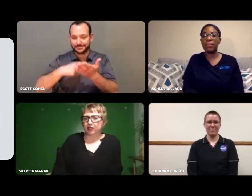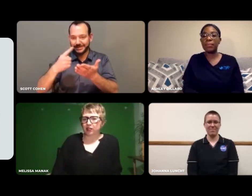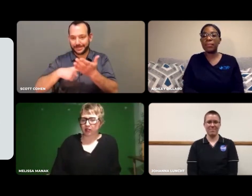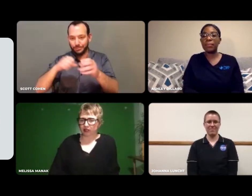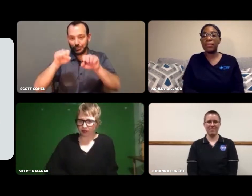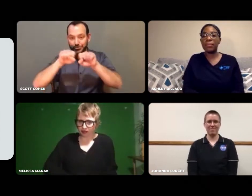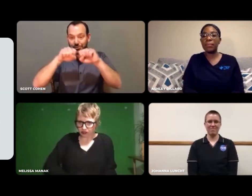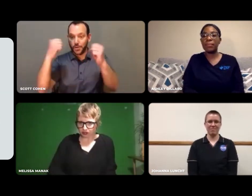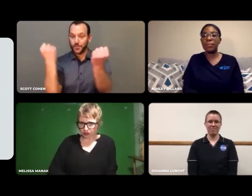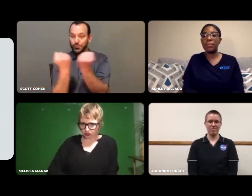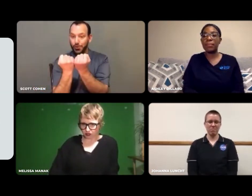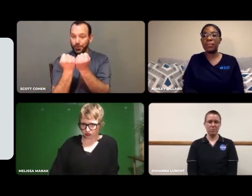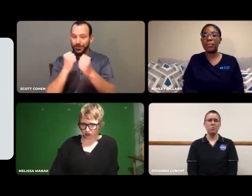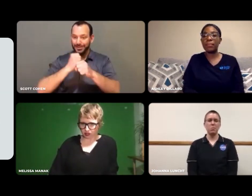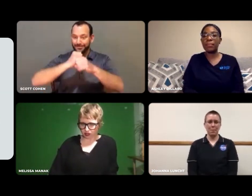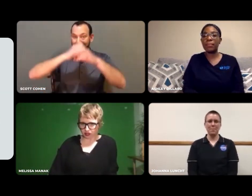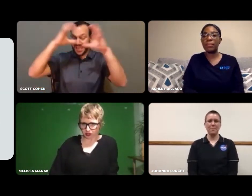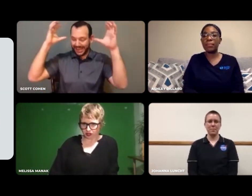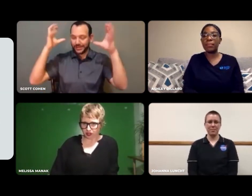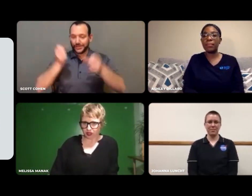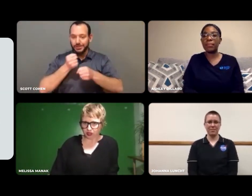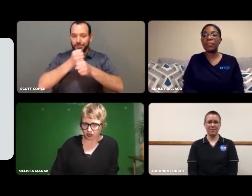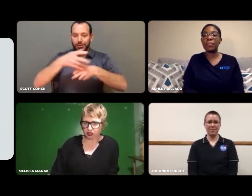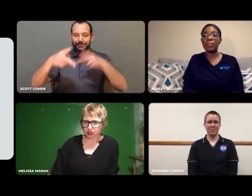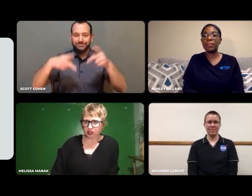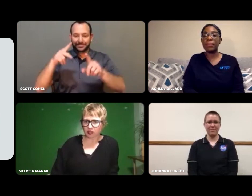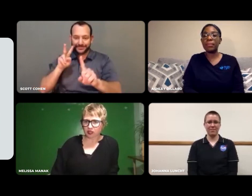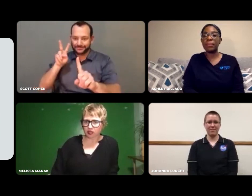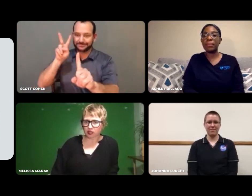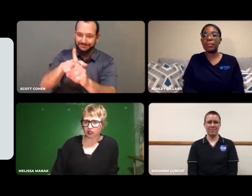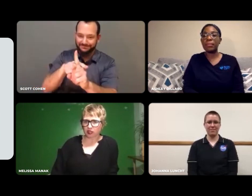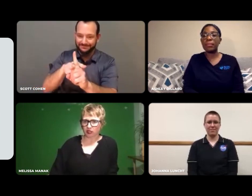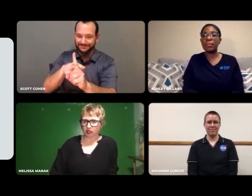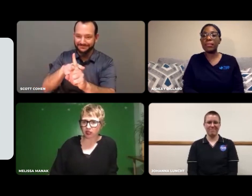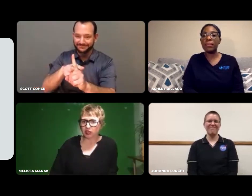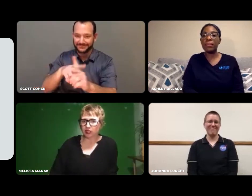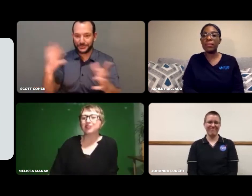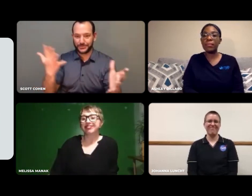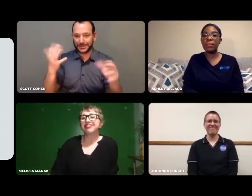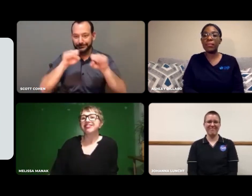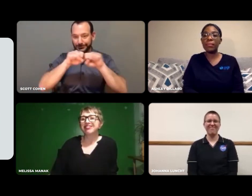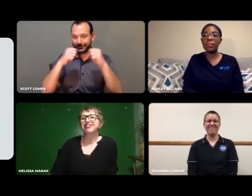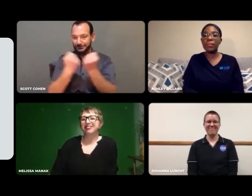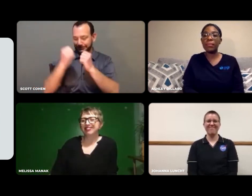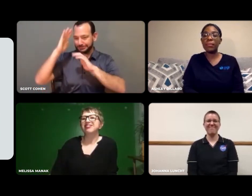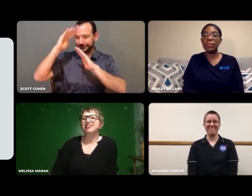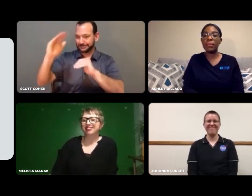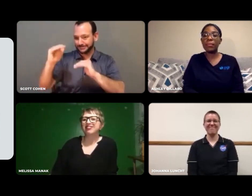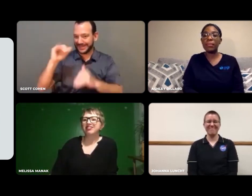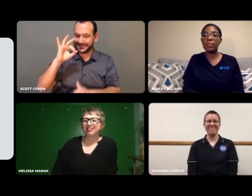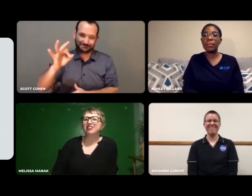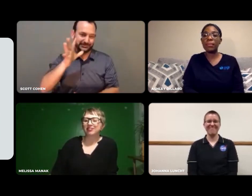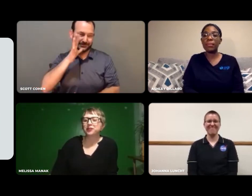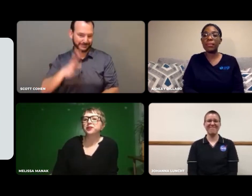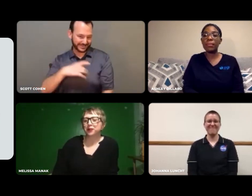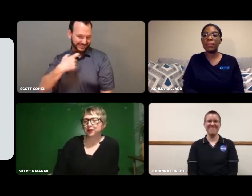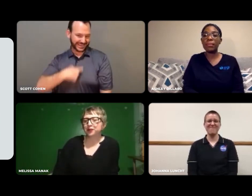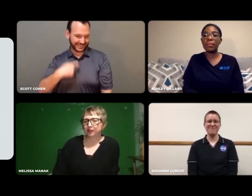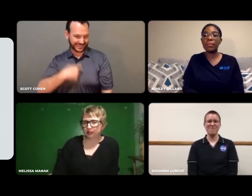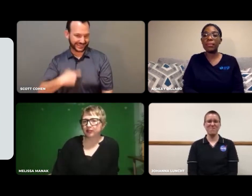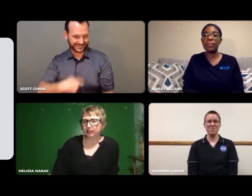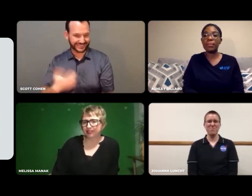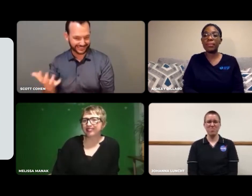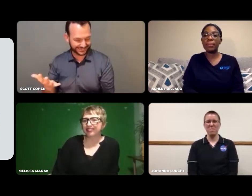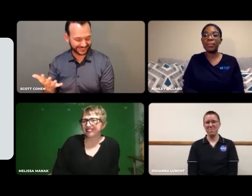Sometimes society's expectations are thrown on people, like what they expect out of a female identity.